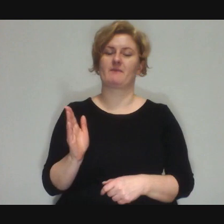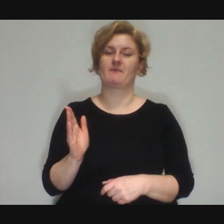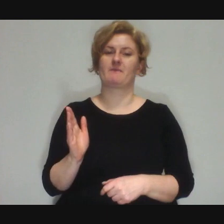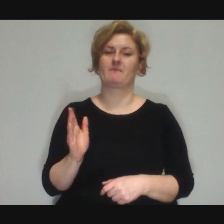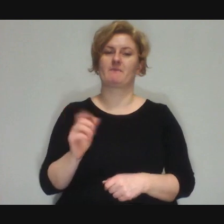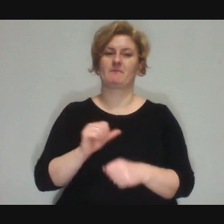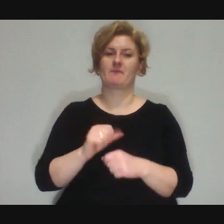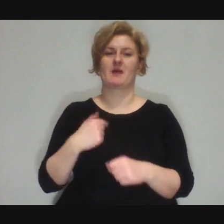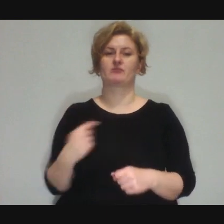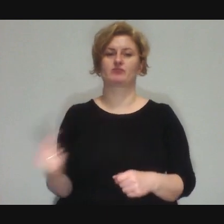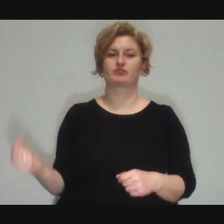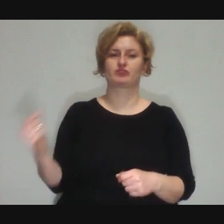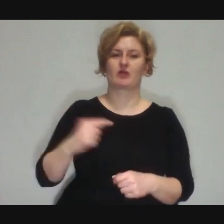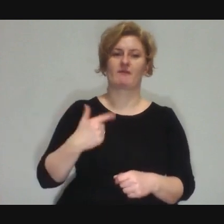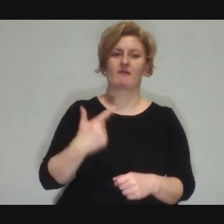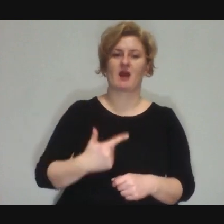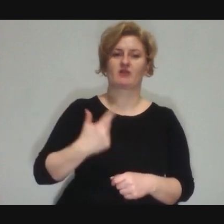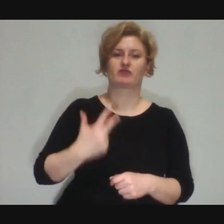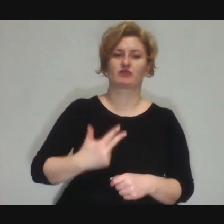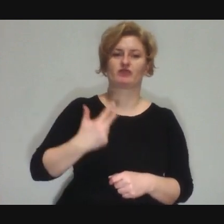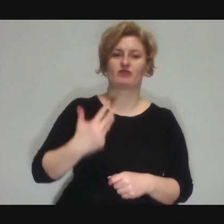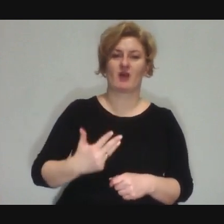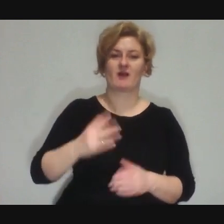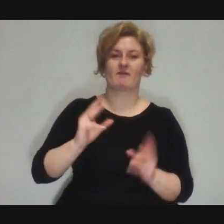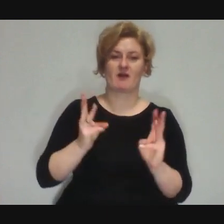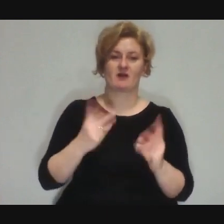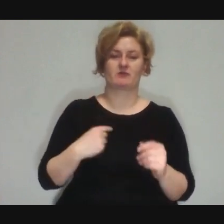that you come to another workshop and another and for example it turns out oh!